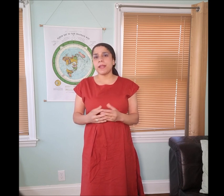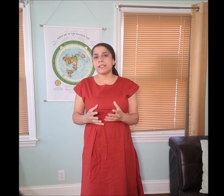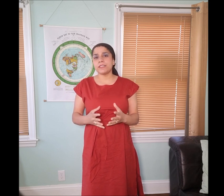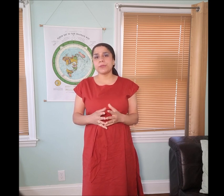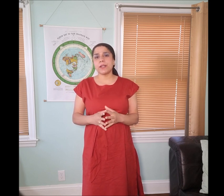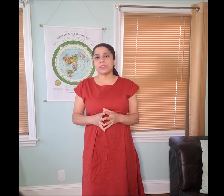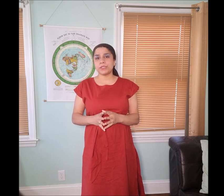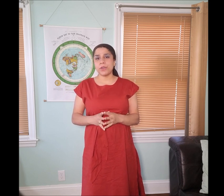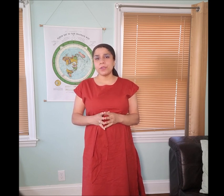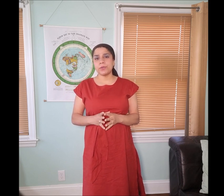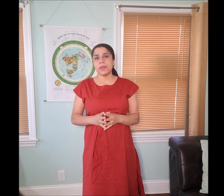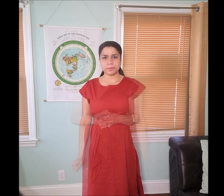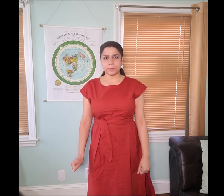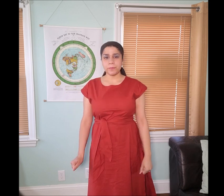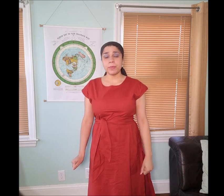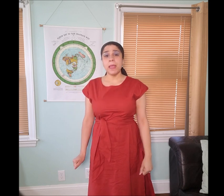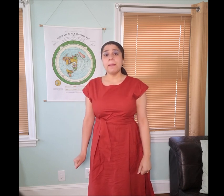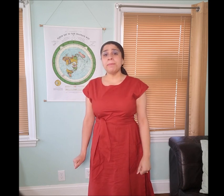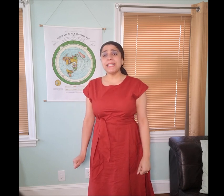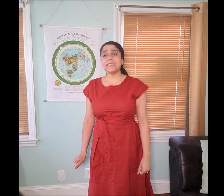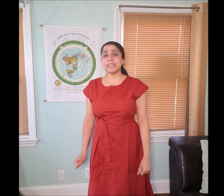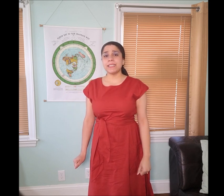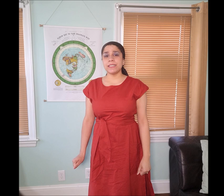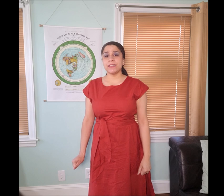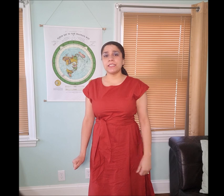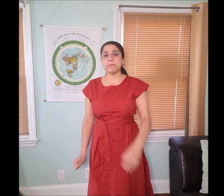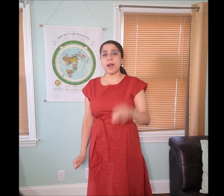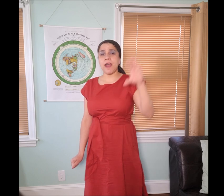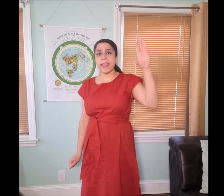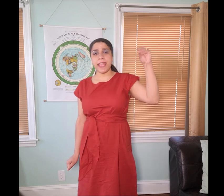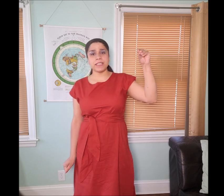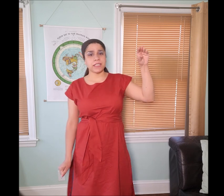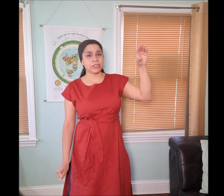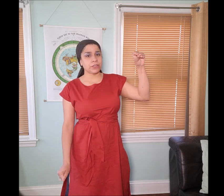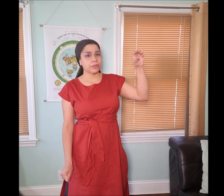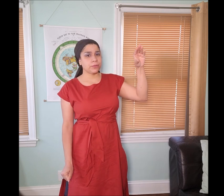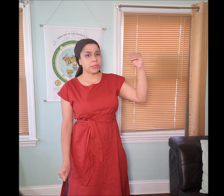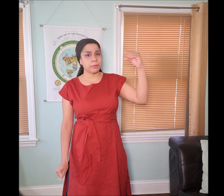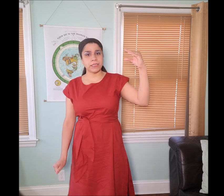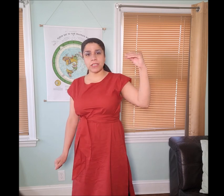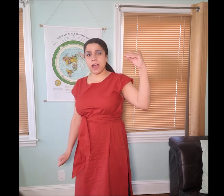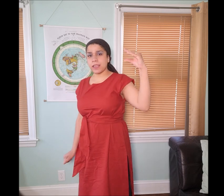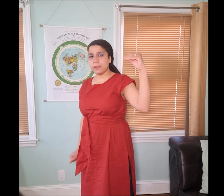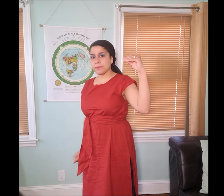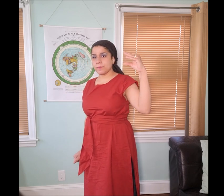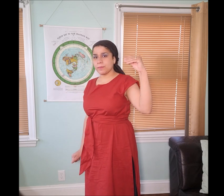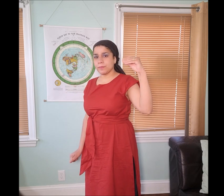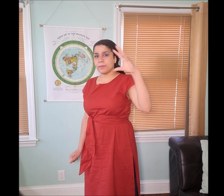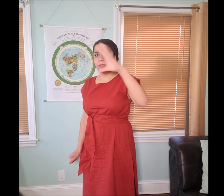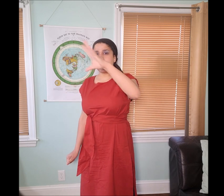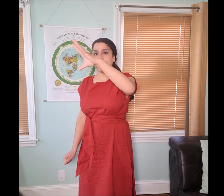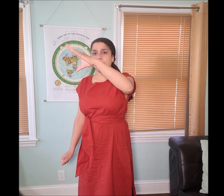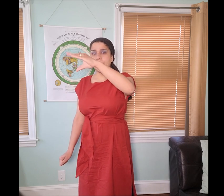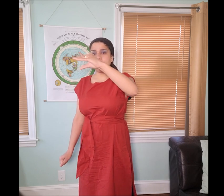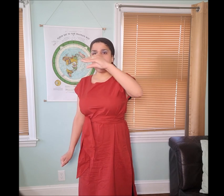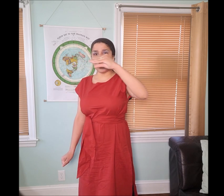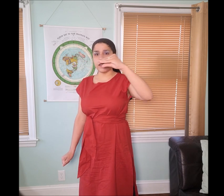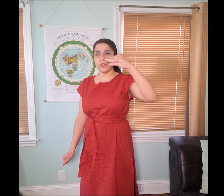but I just want to show you, basically, the "𐤃𐤁𐤓 dabar" hand gesture, which means talking